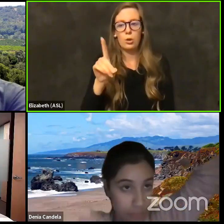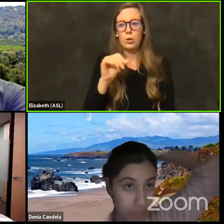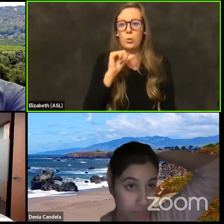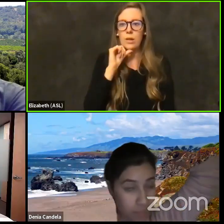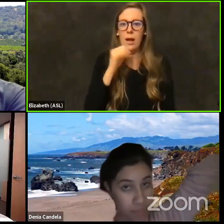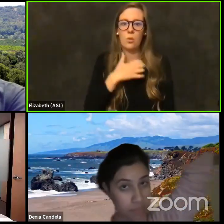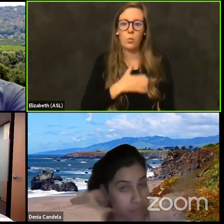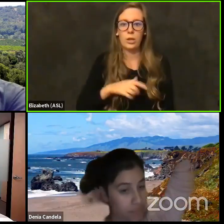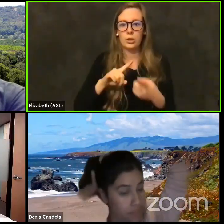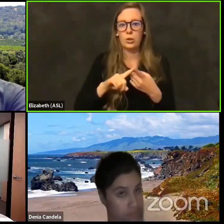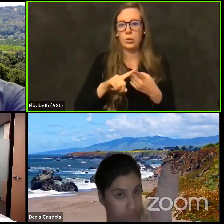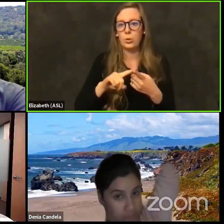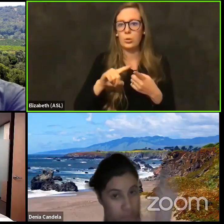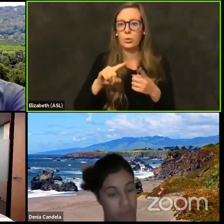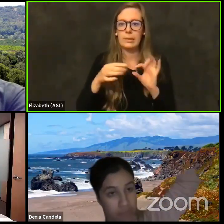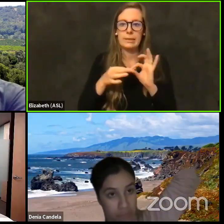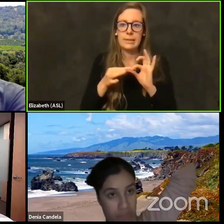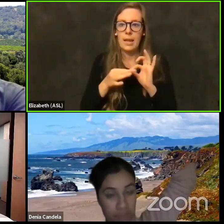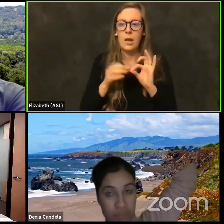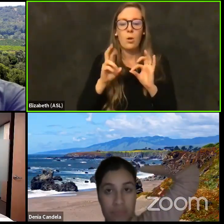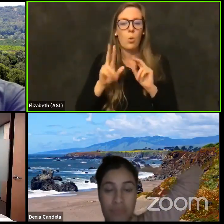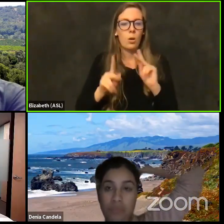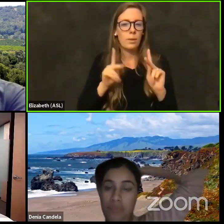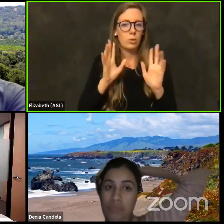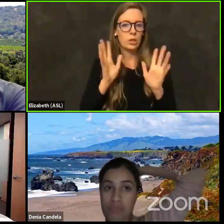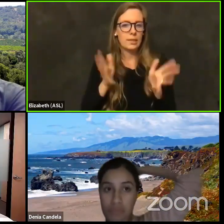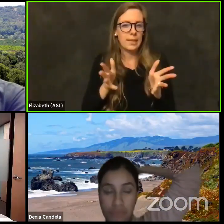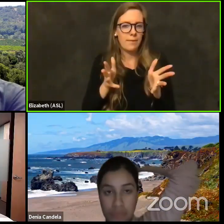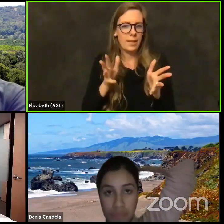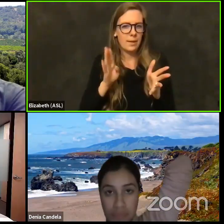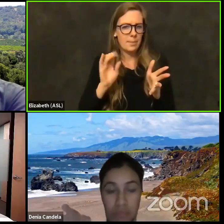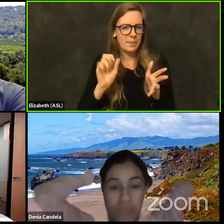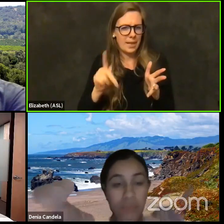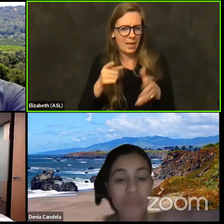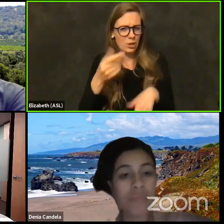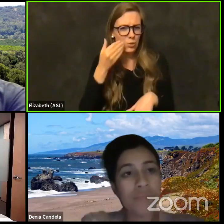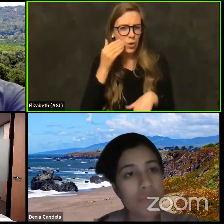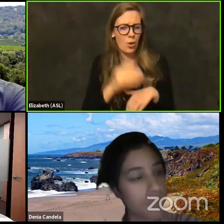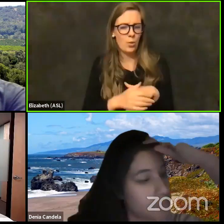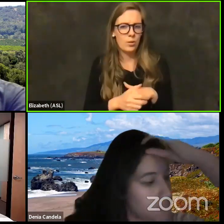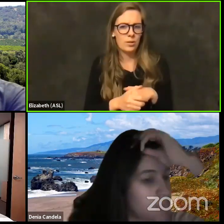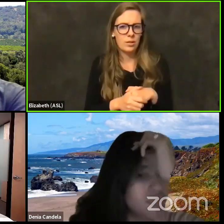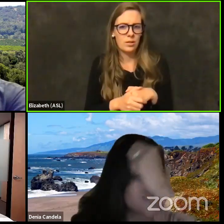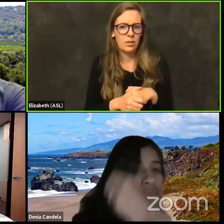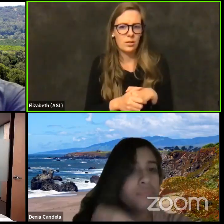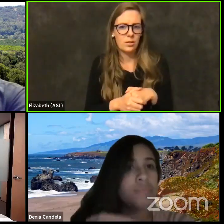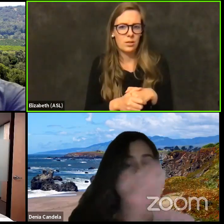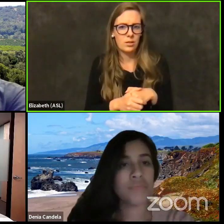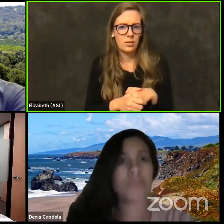Or are people just leaving that blank, do you know? I